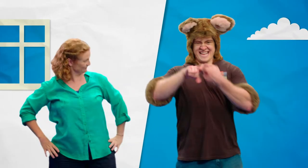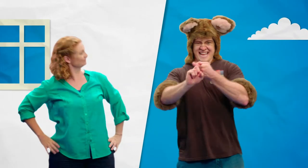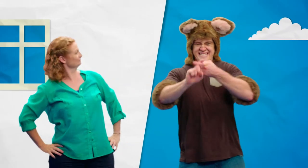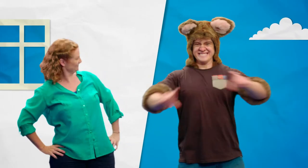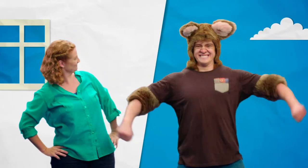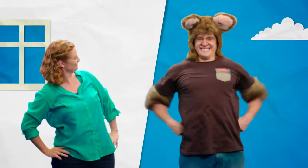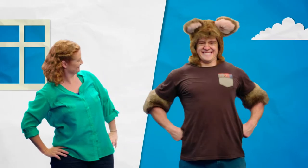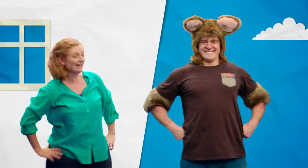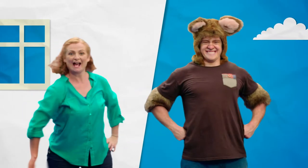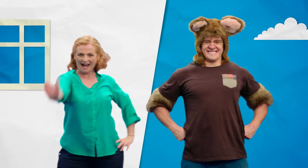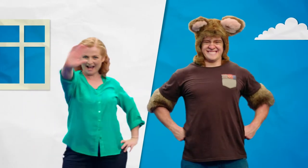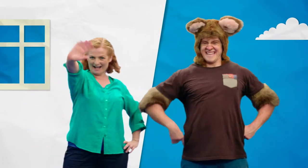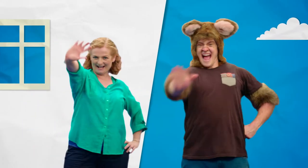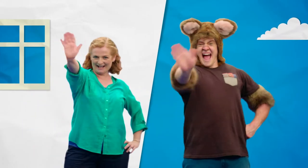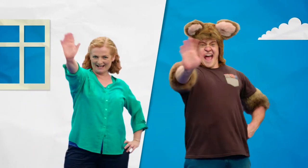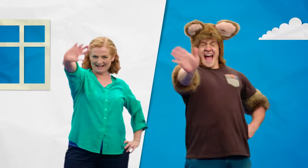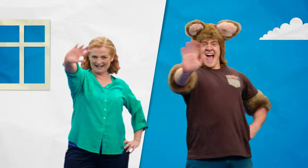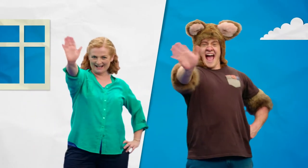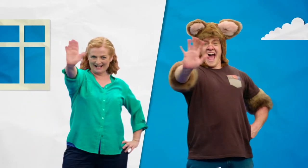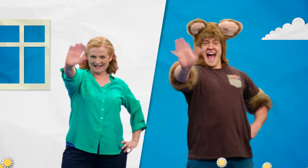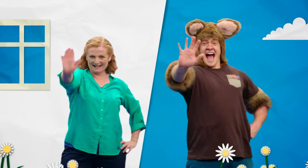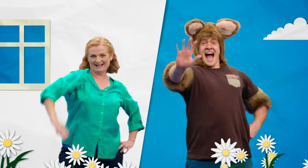And I'm Possum! Hello!